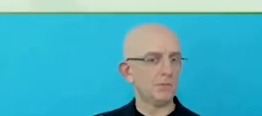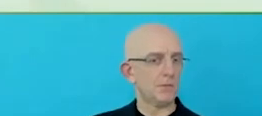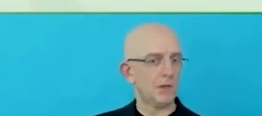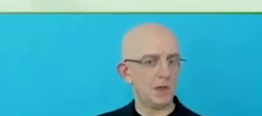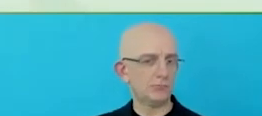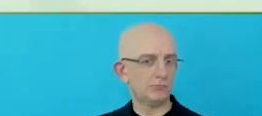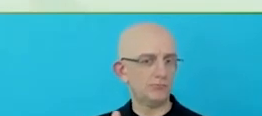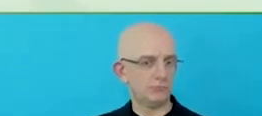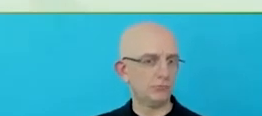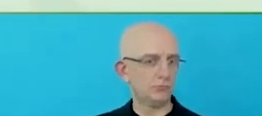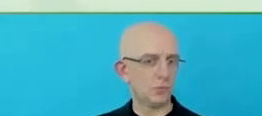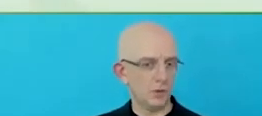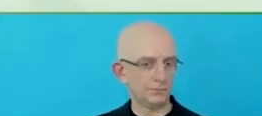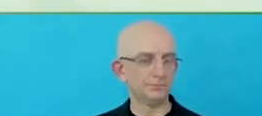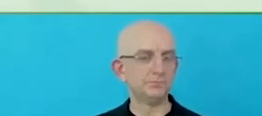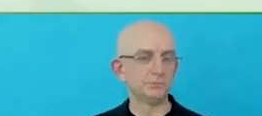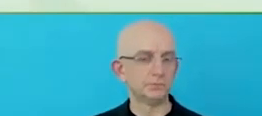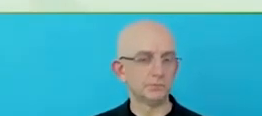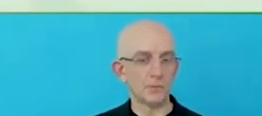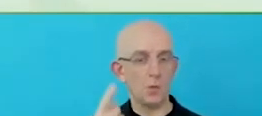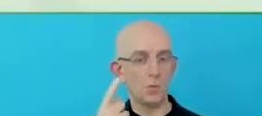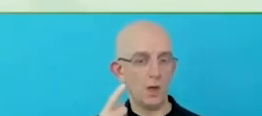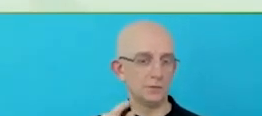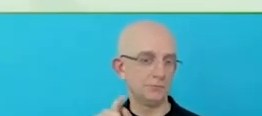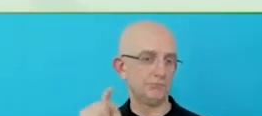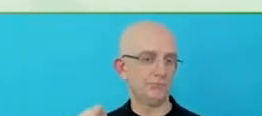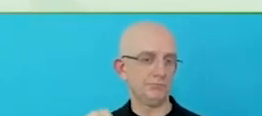attain more people with disabilities at the restaurant level.